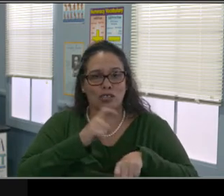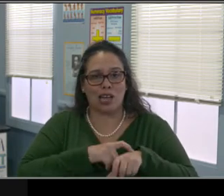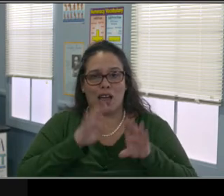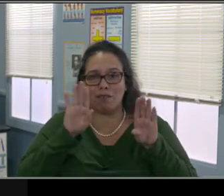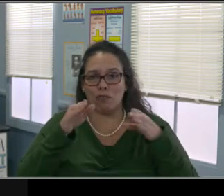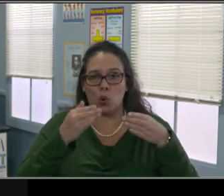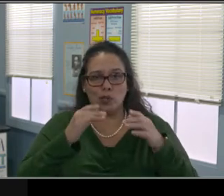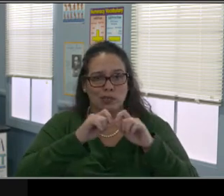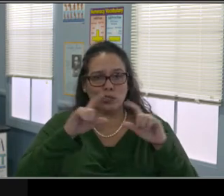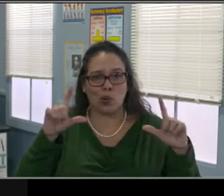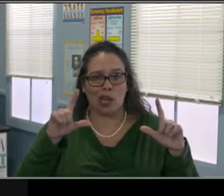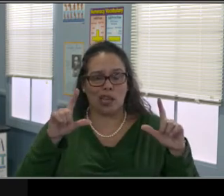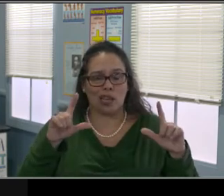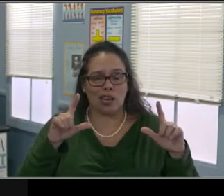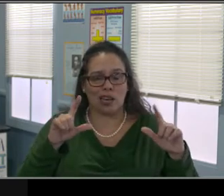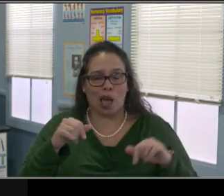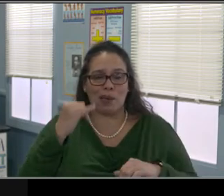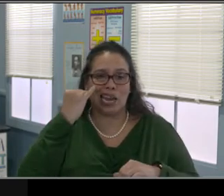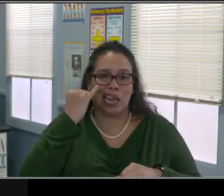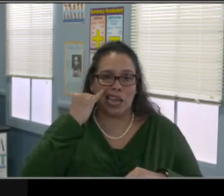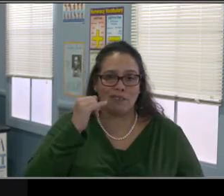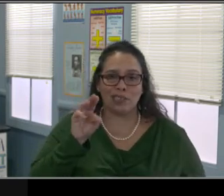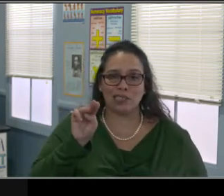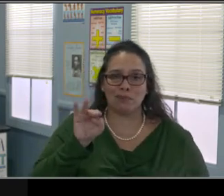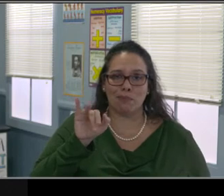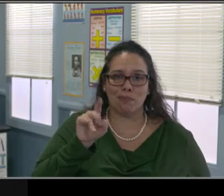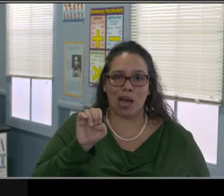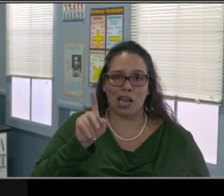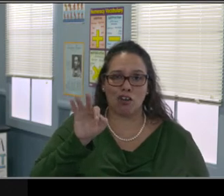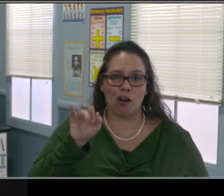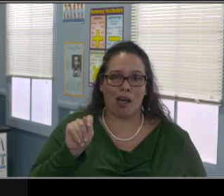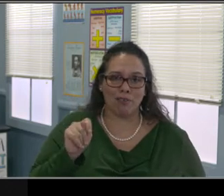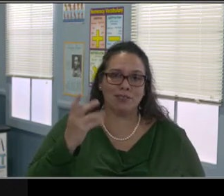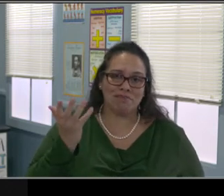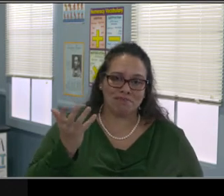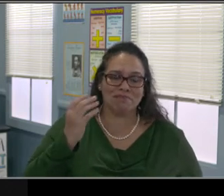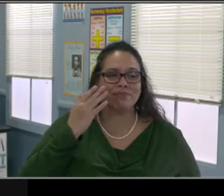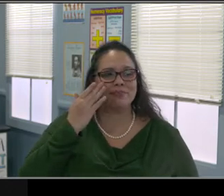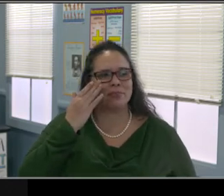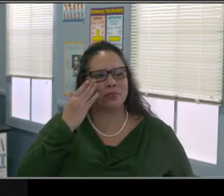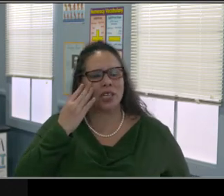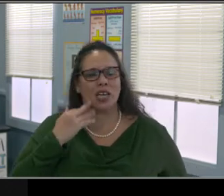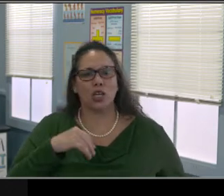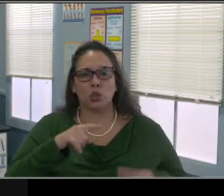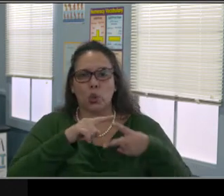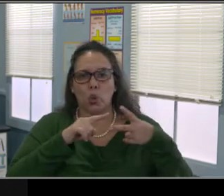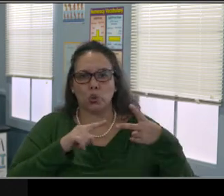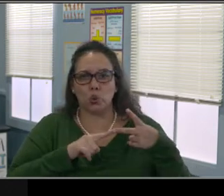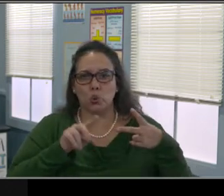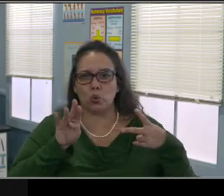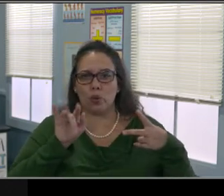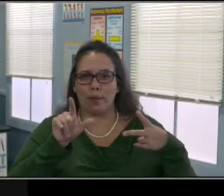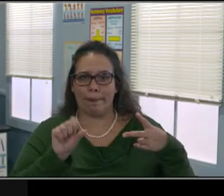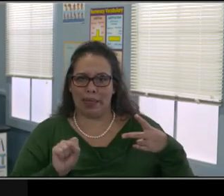The schools were not for lack of a better word, forced to do a lot of this because everybody was still working